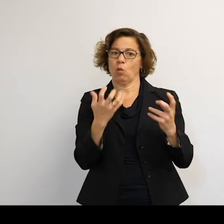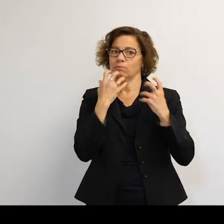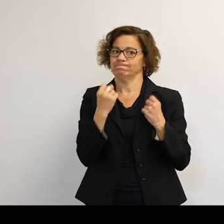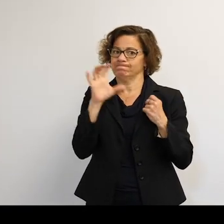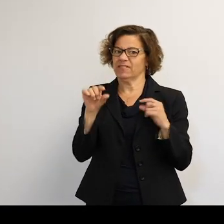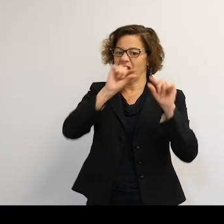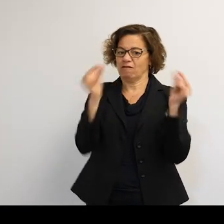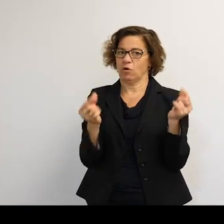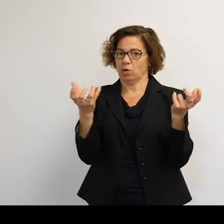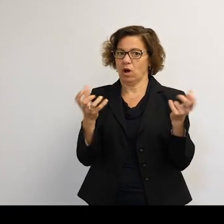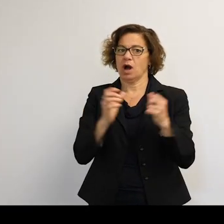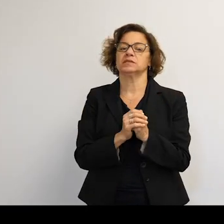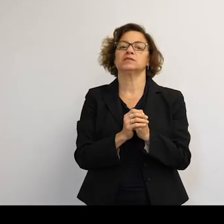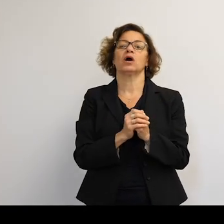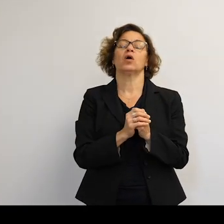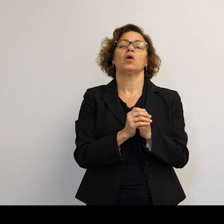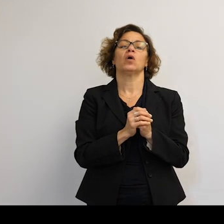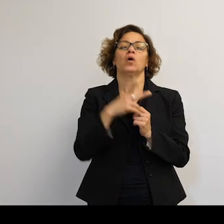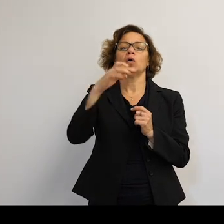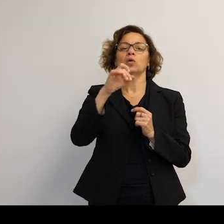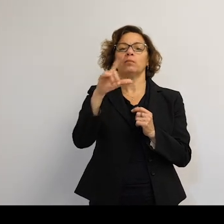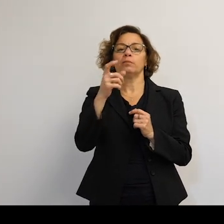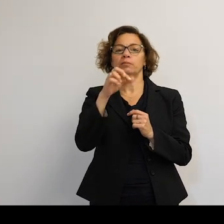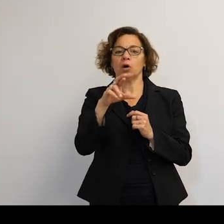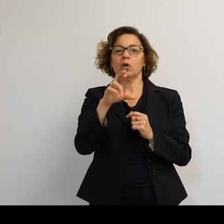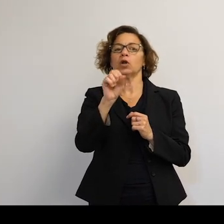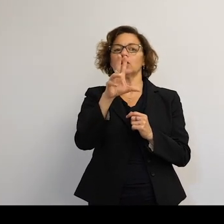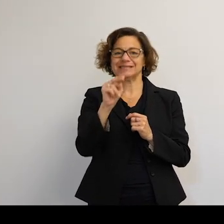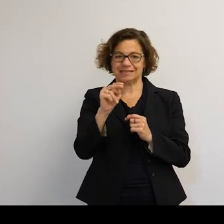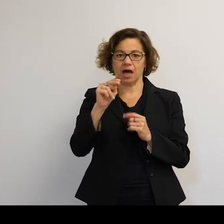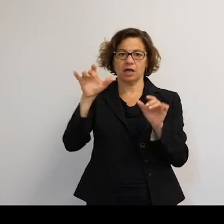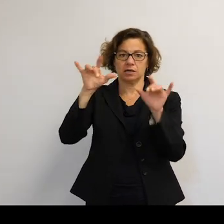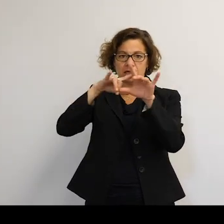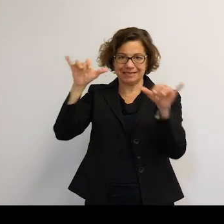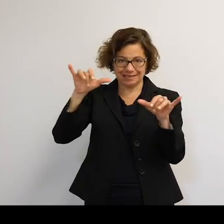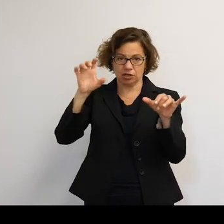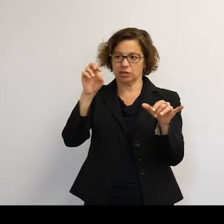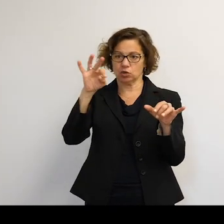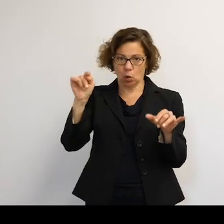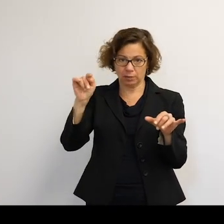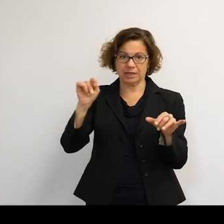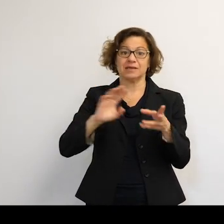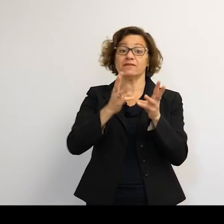is in a polar sun-synchronous orbit. It's a super useful orbit. A lot of people want to be there. If you're a weather satellite, you